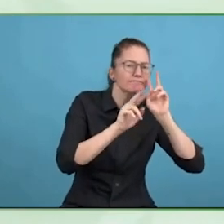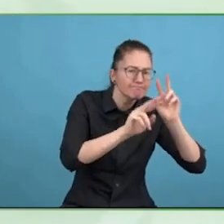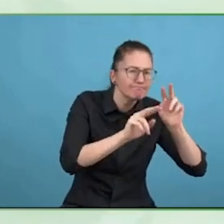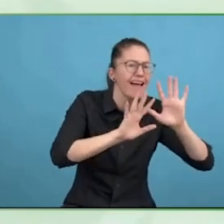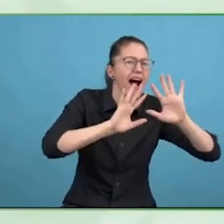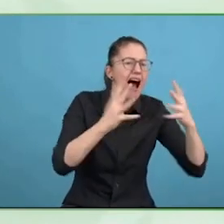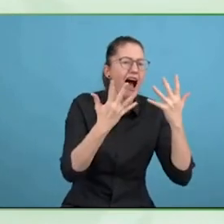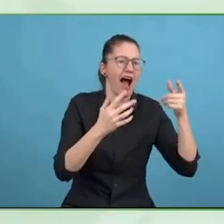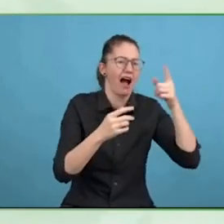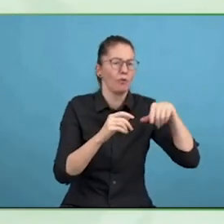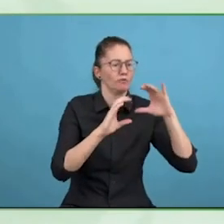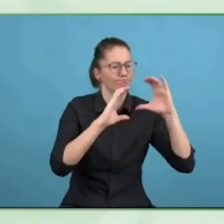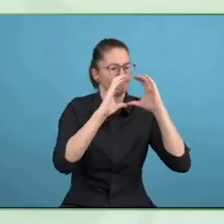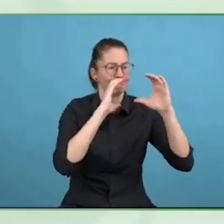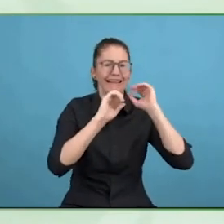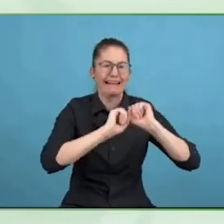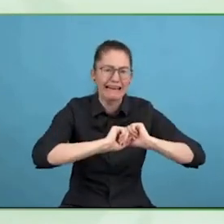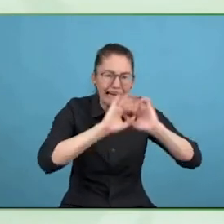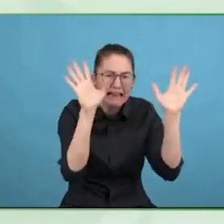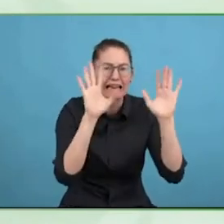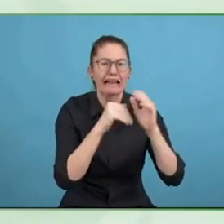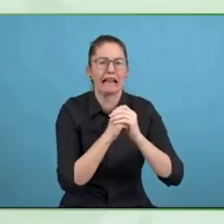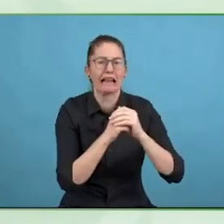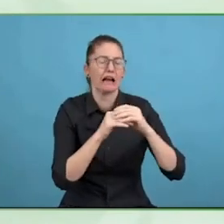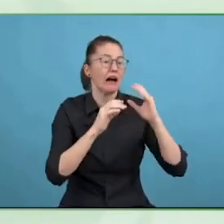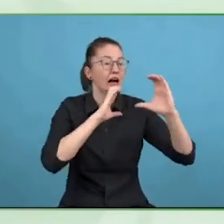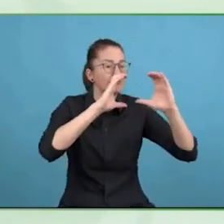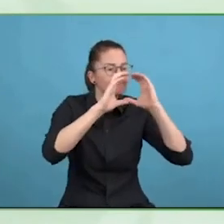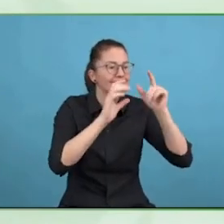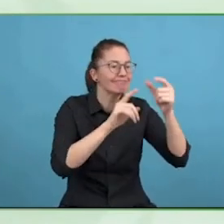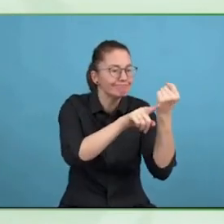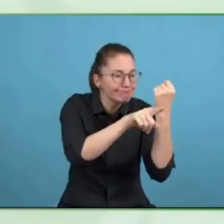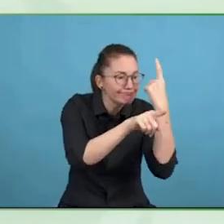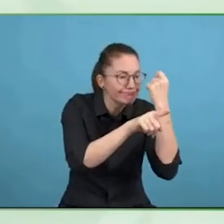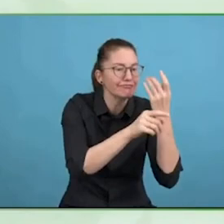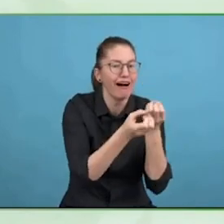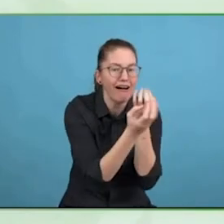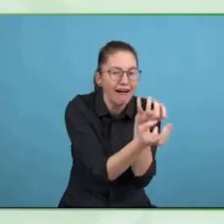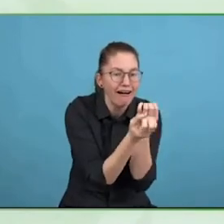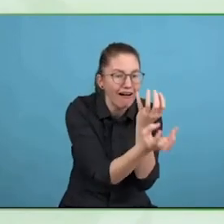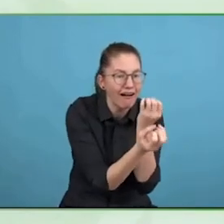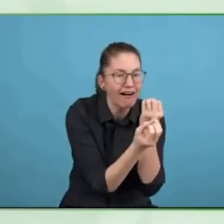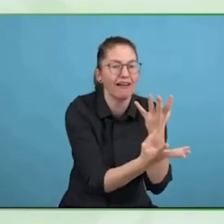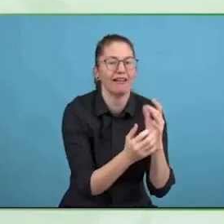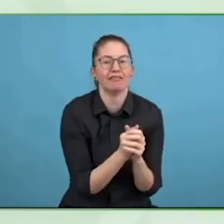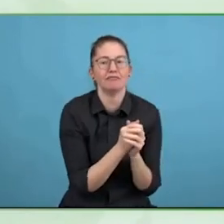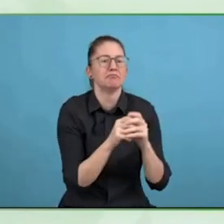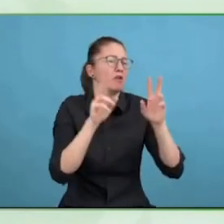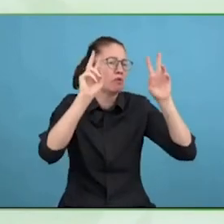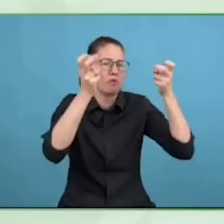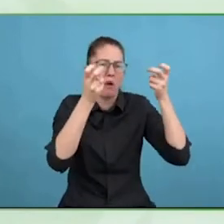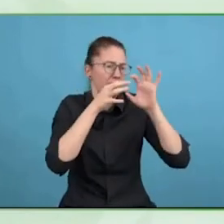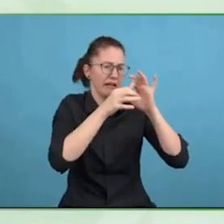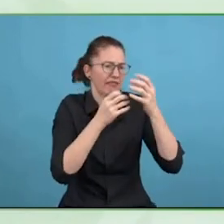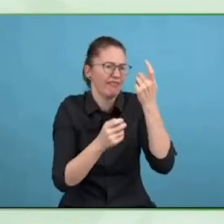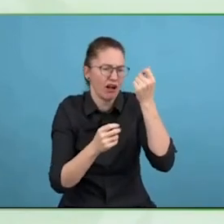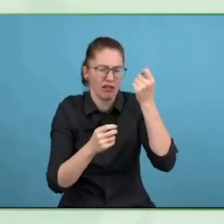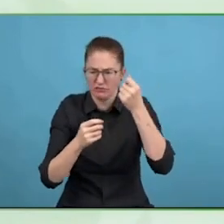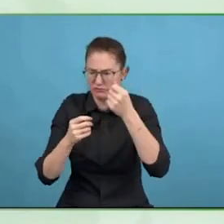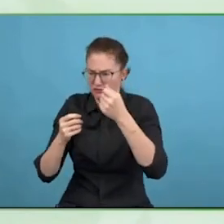on producing easy language, for mortgage documents. I think probably still working on it. Not sure.